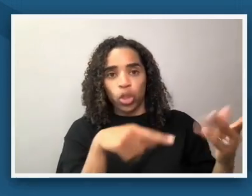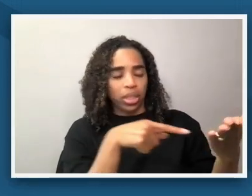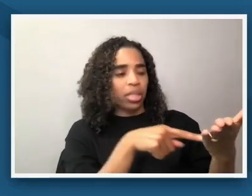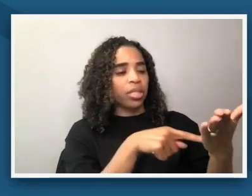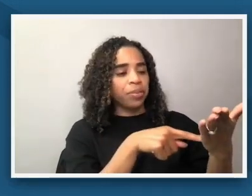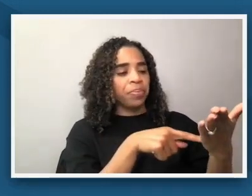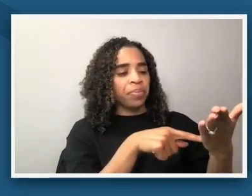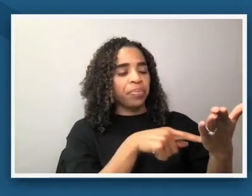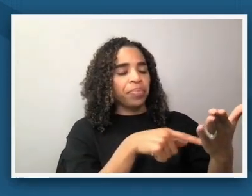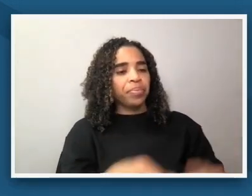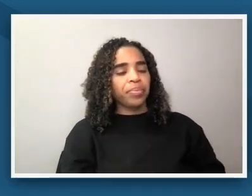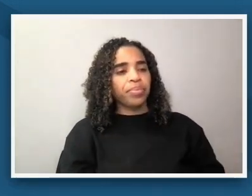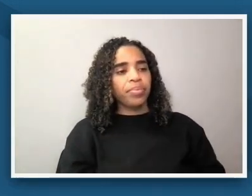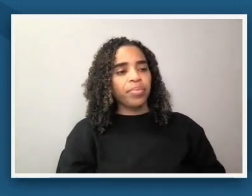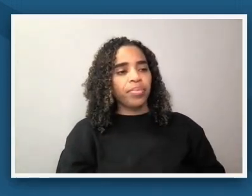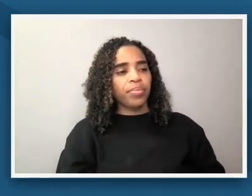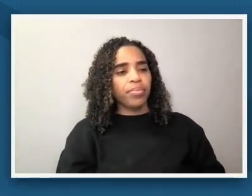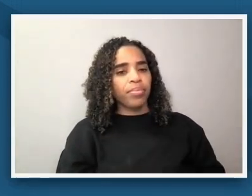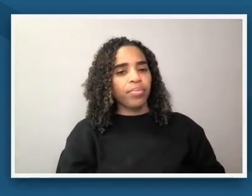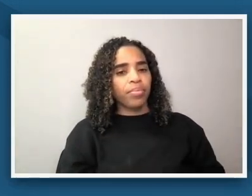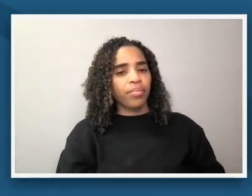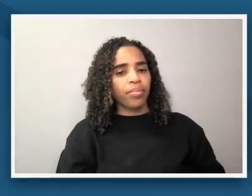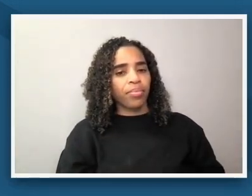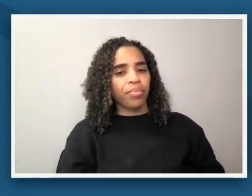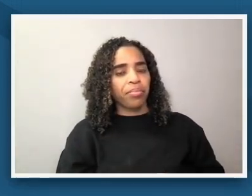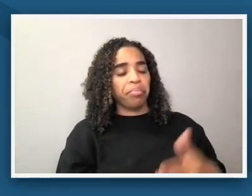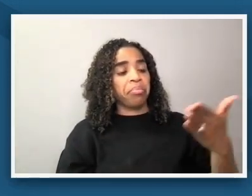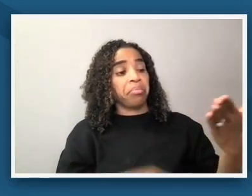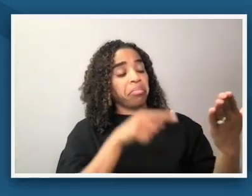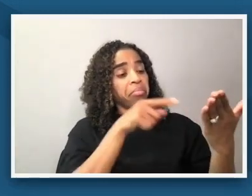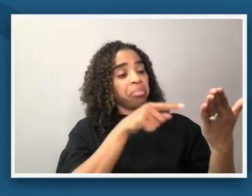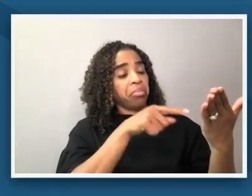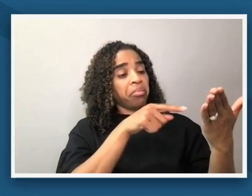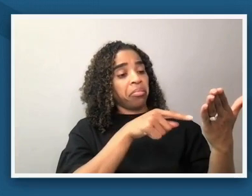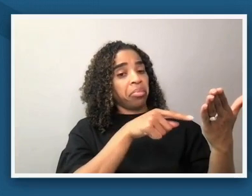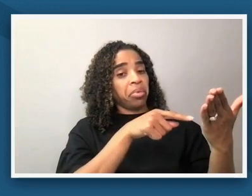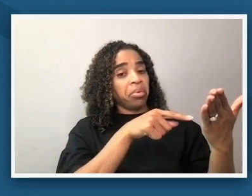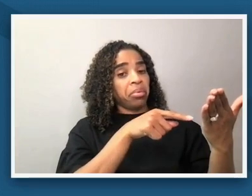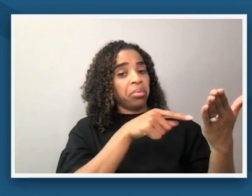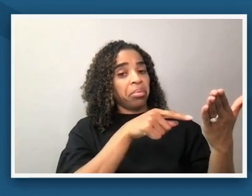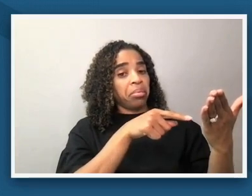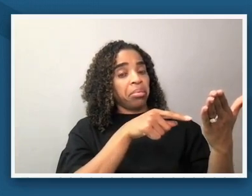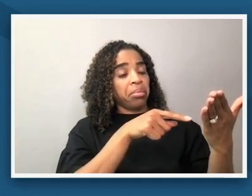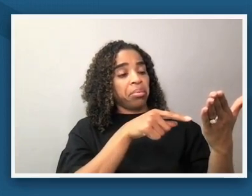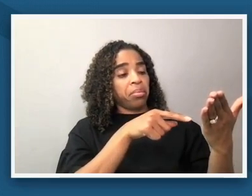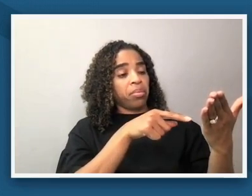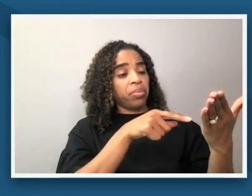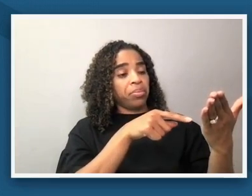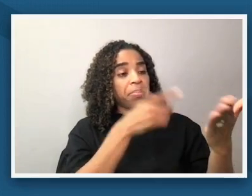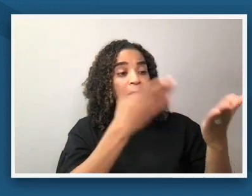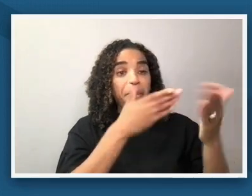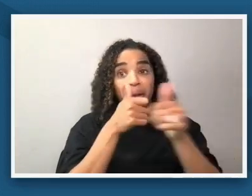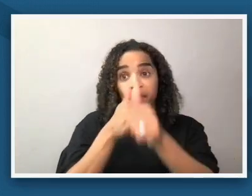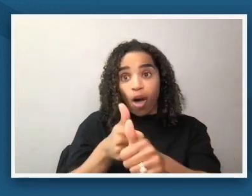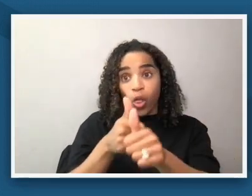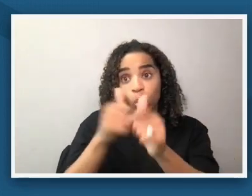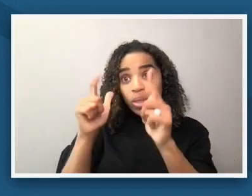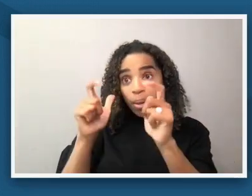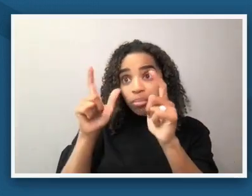um that might not necessarily or maybe based off of a photograph